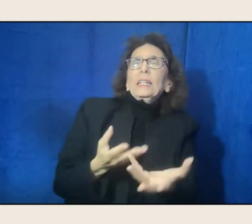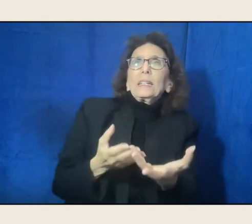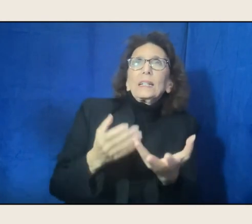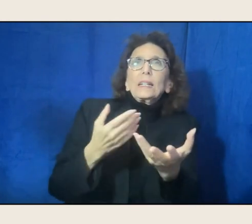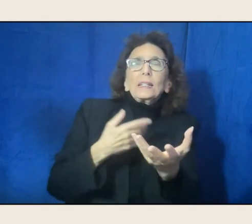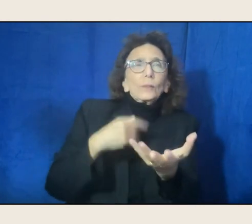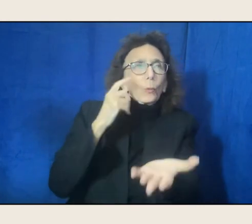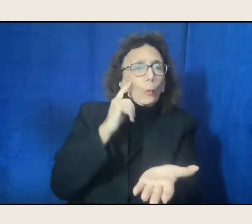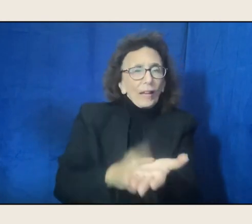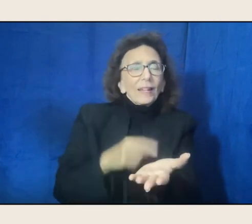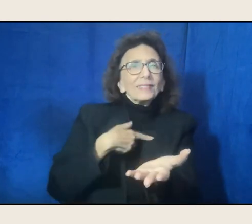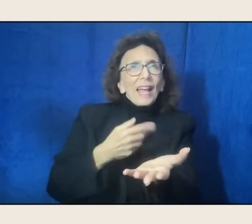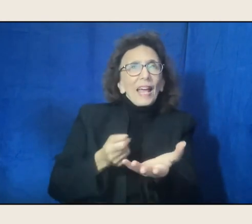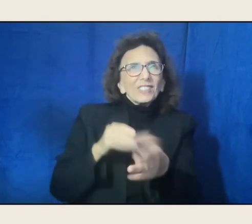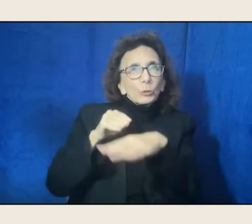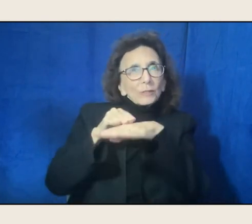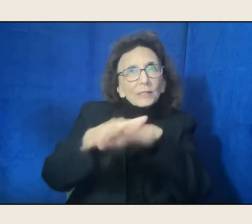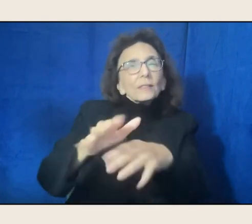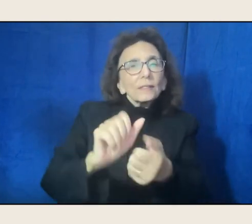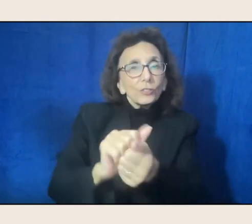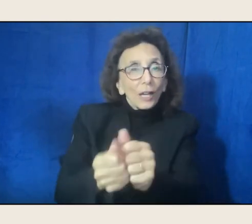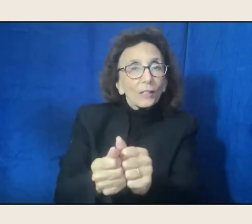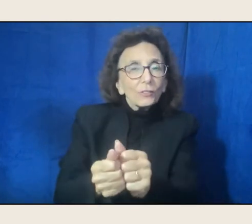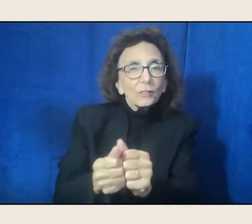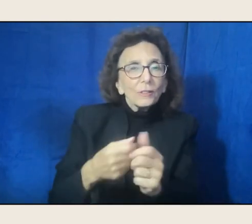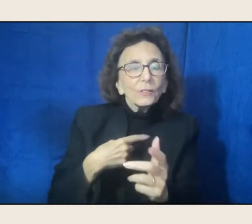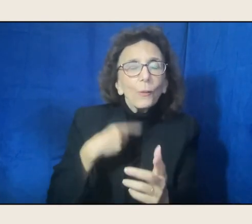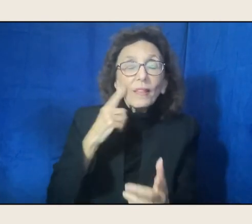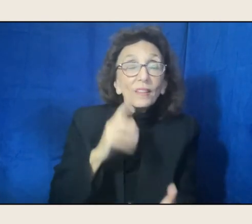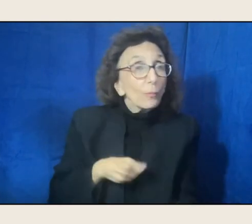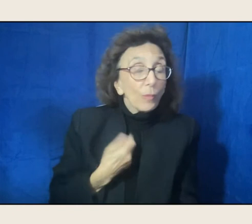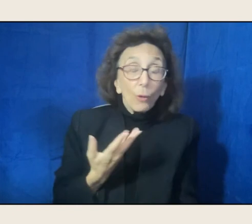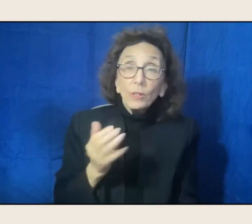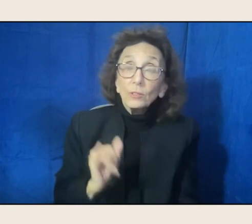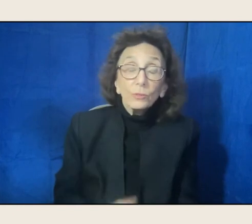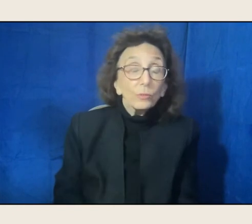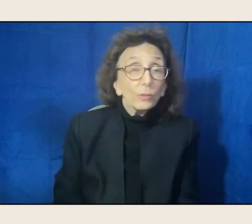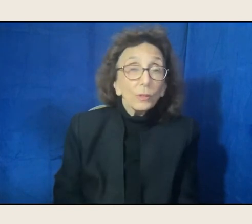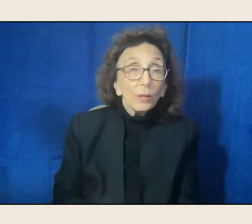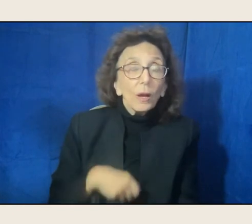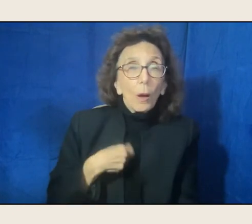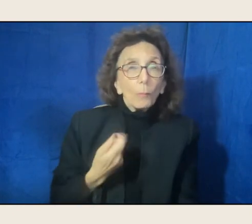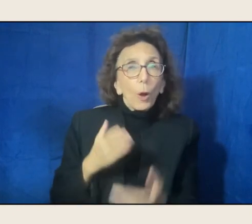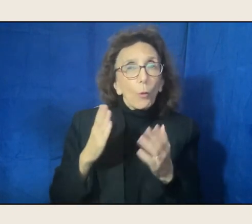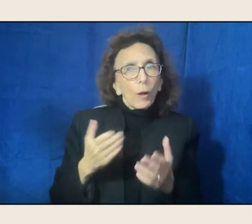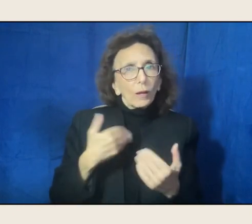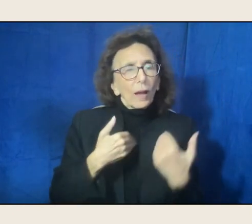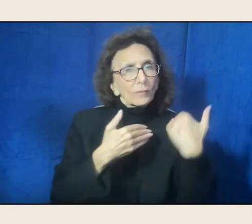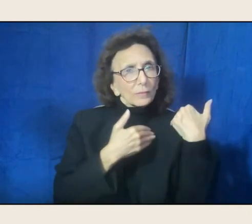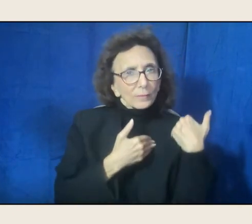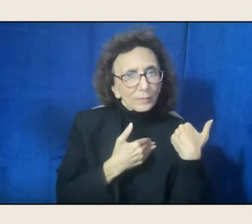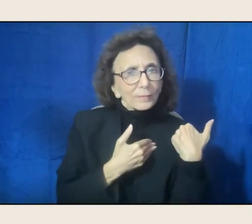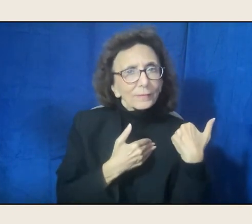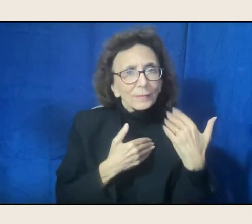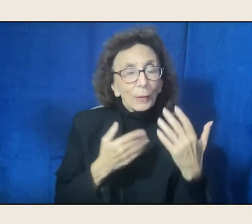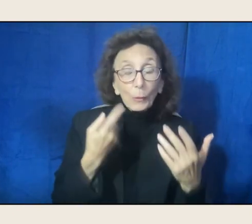So I think of the role of the poet too, if you look at a role of a poet that way. We're the ones who, we might be prophets.